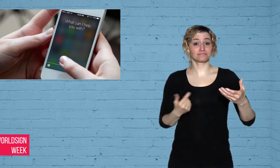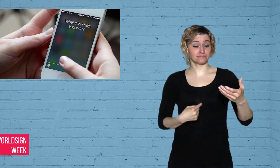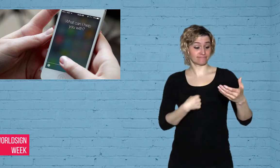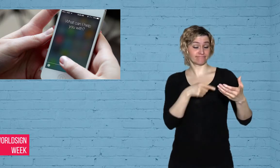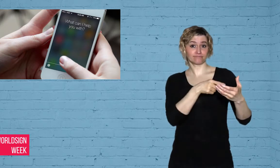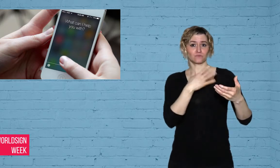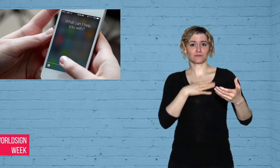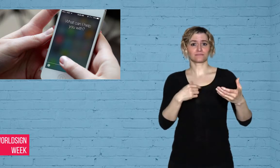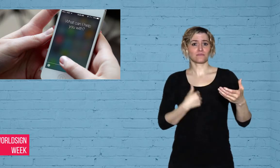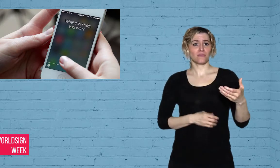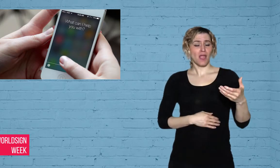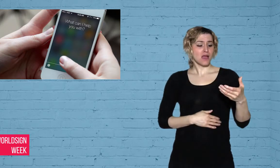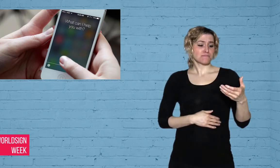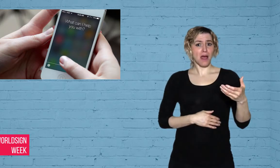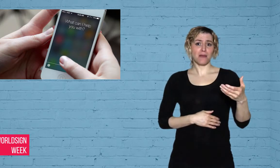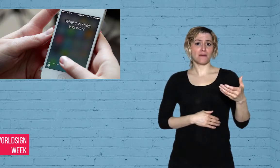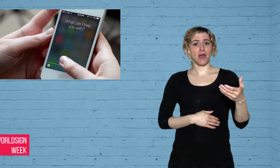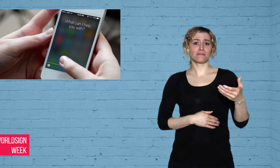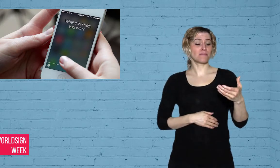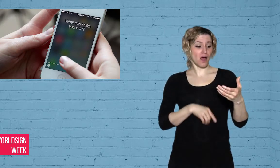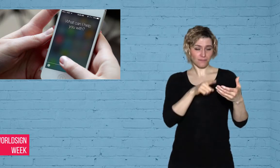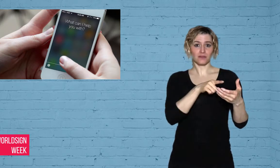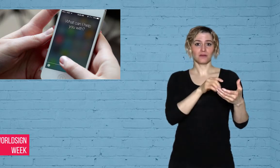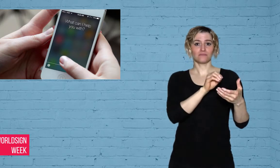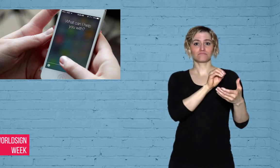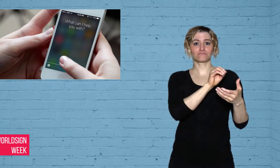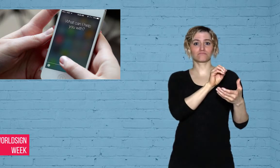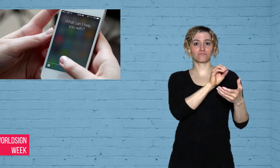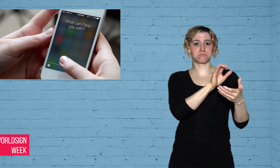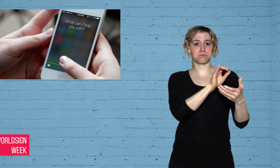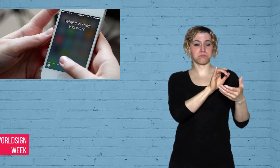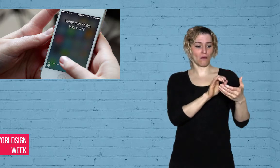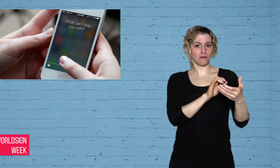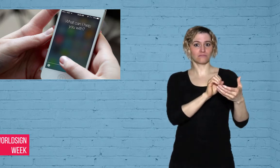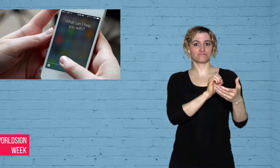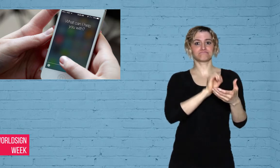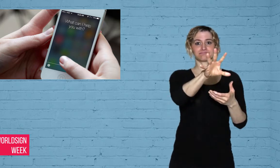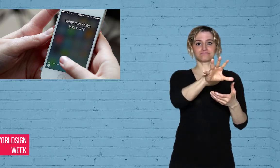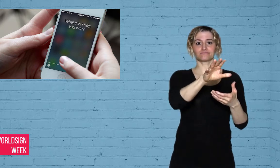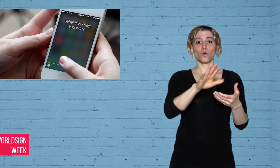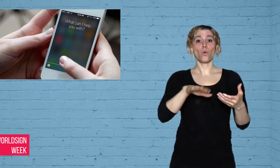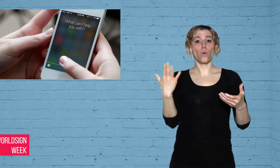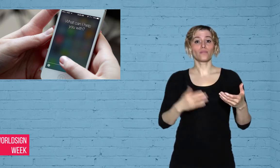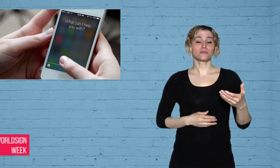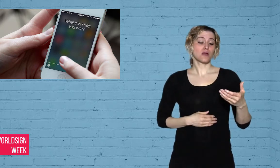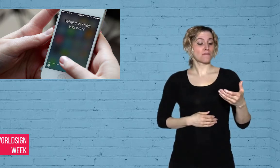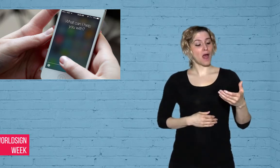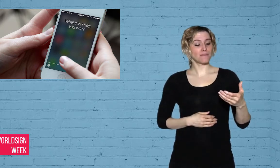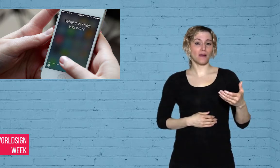messages and find pictures without